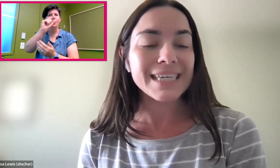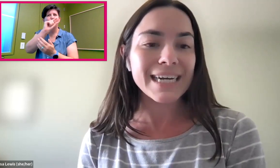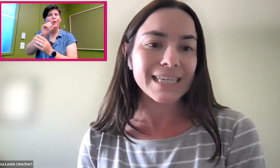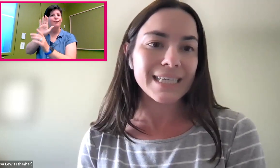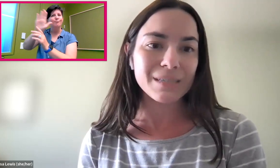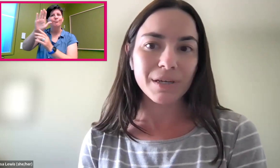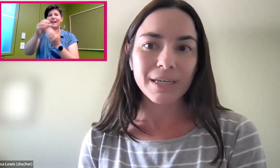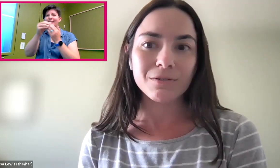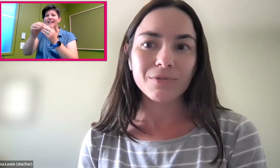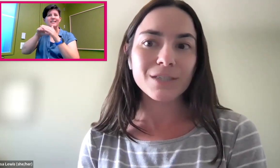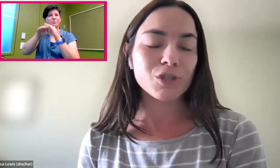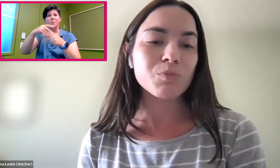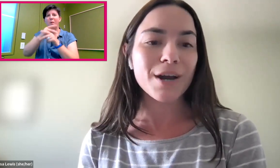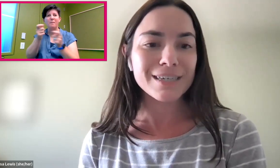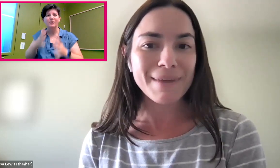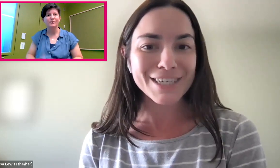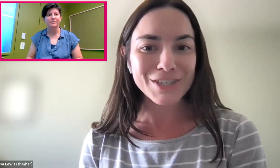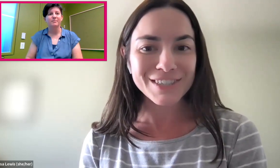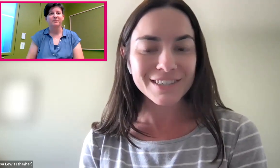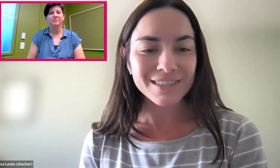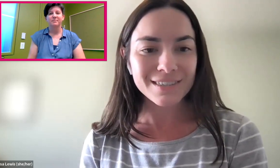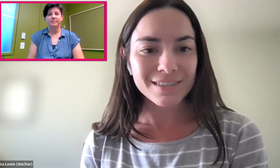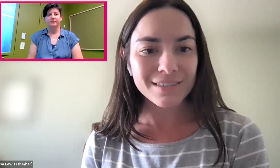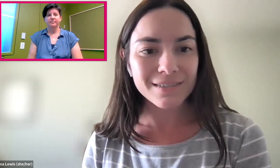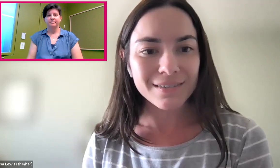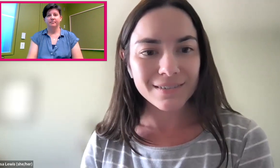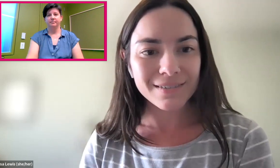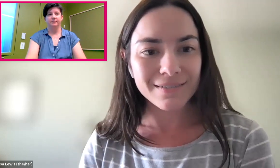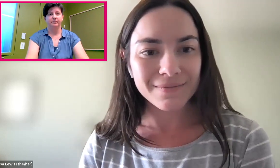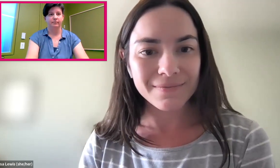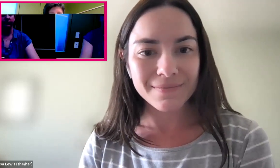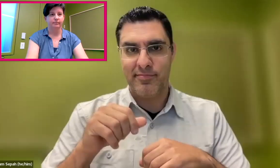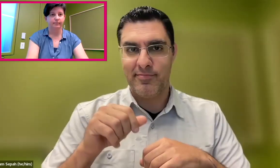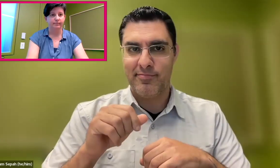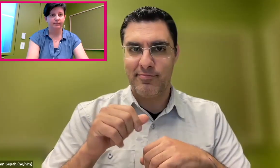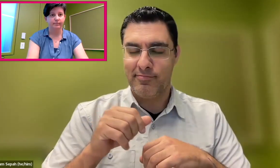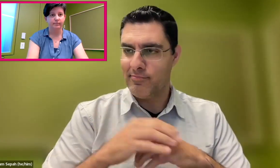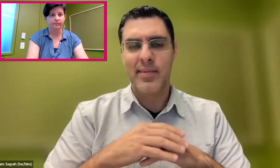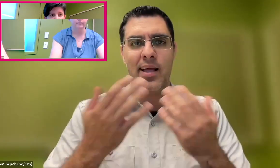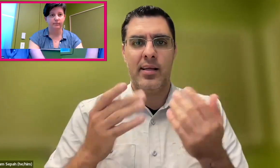Lead Accessibility Research Product Manager? Absolutely.